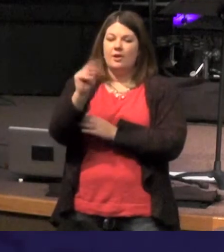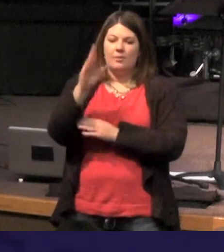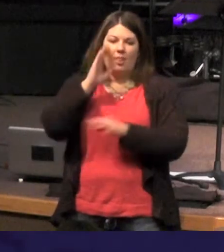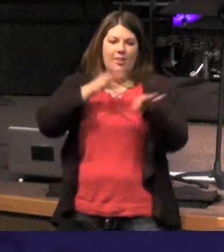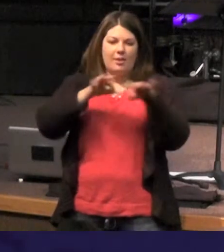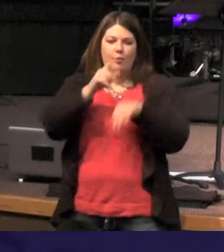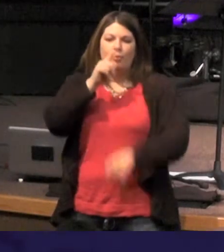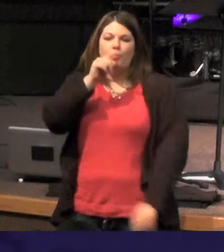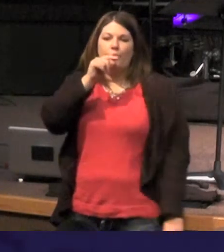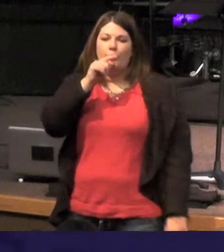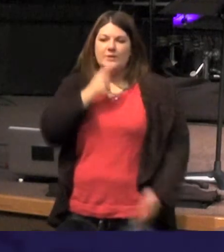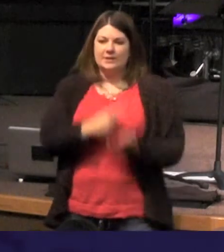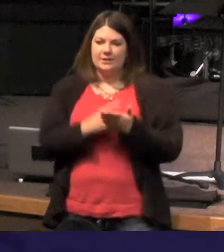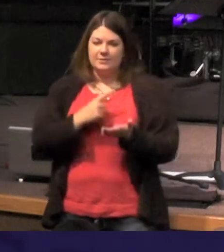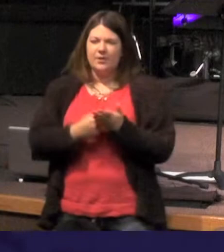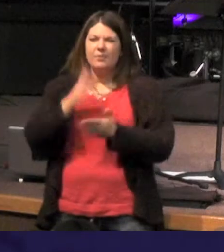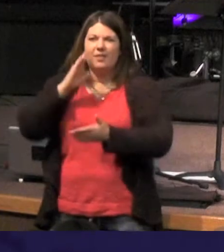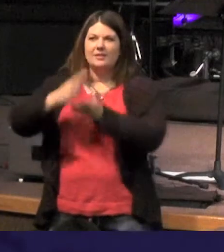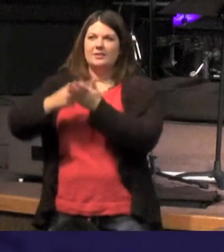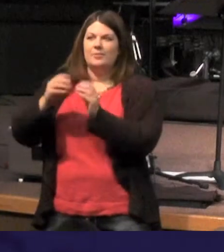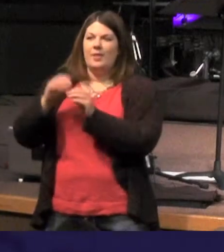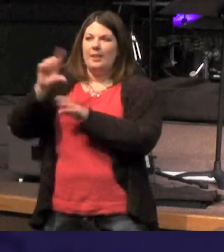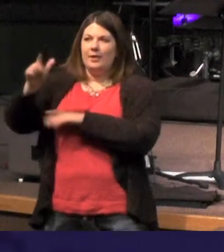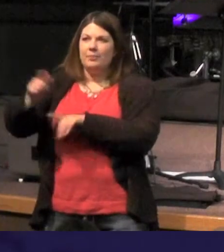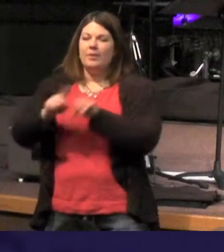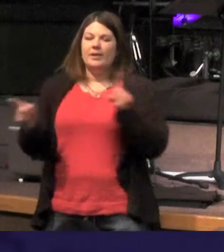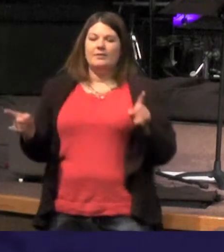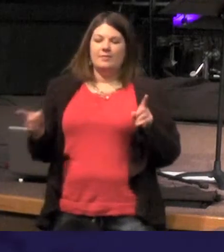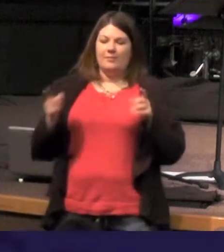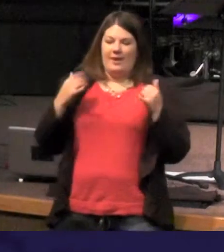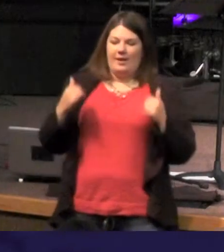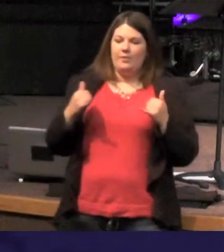we will be there a few weeks but we need to set the stage here with John 1:14